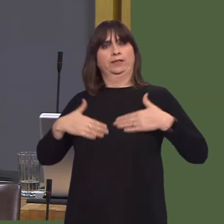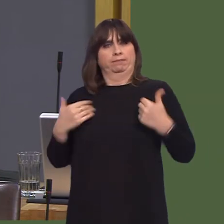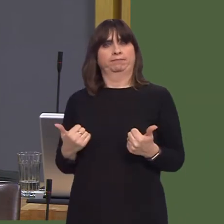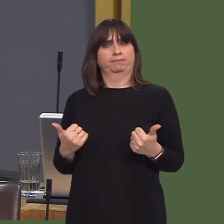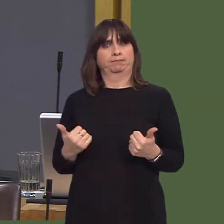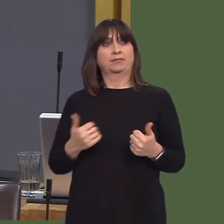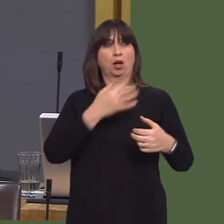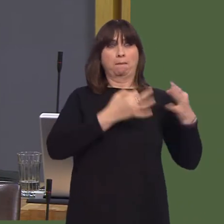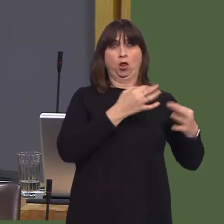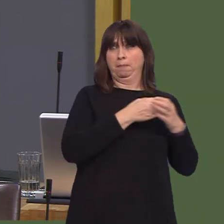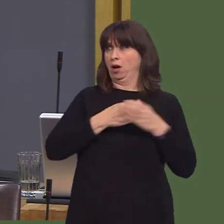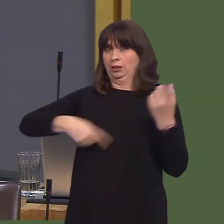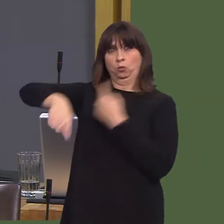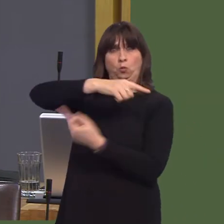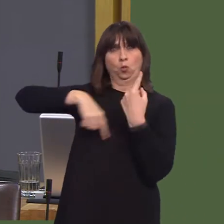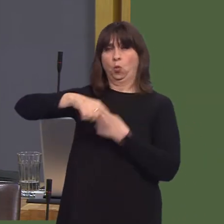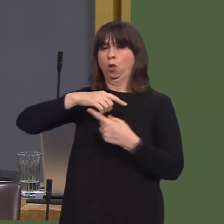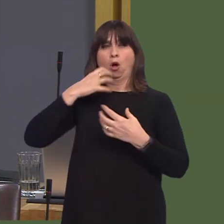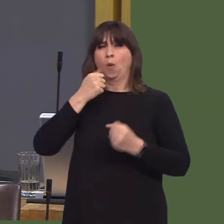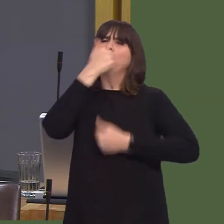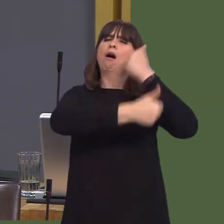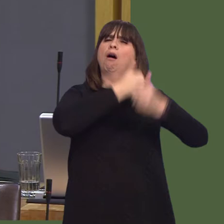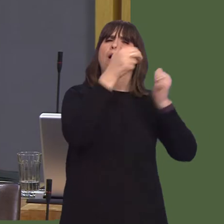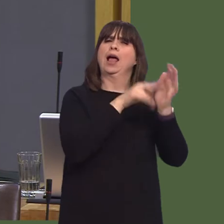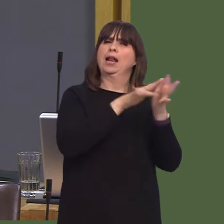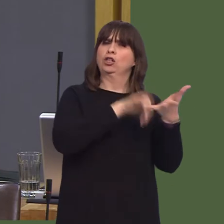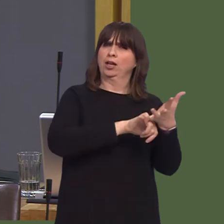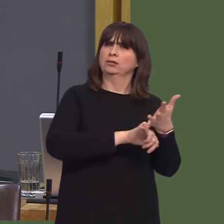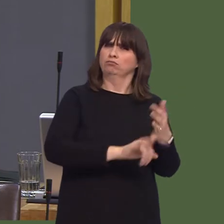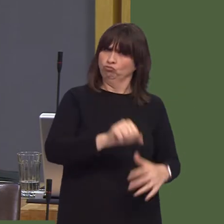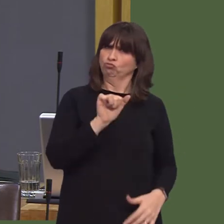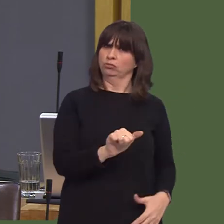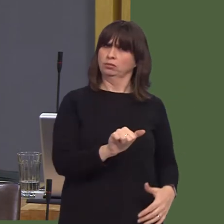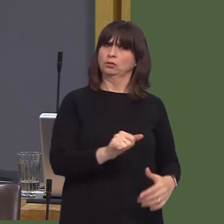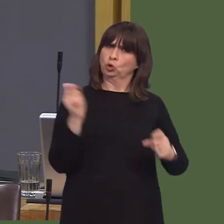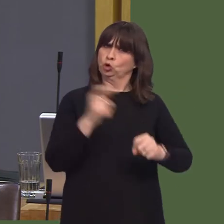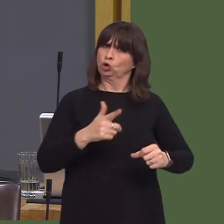In a response I received on 8 January, the Cabinet Secretary said that he was disappointed